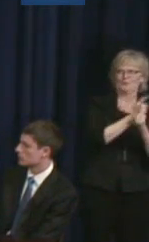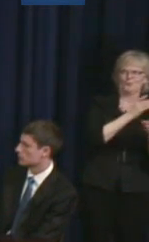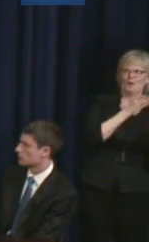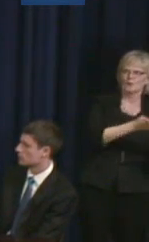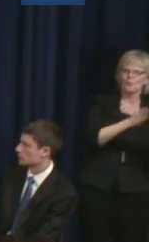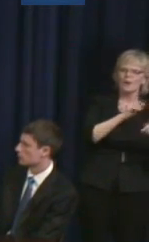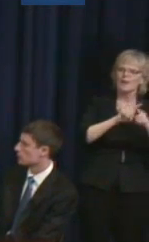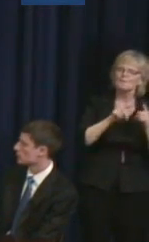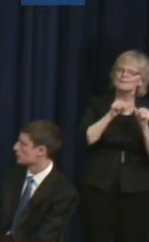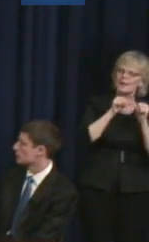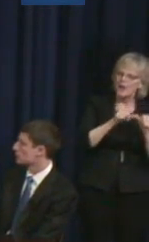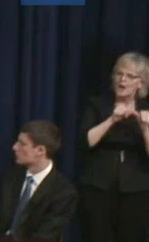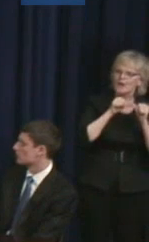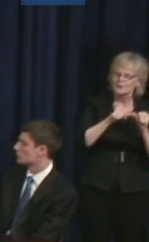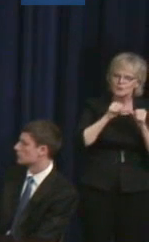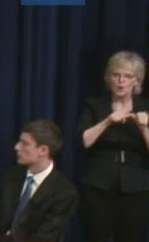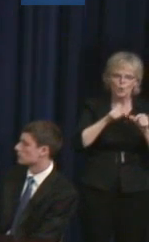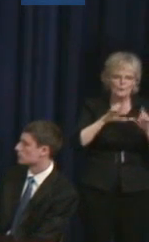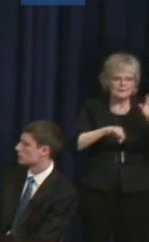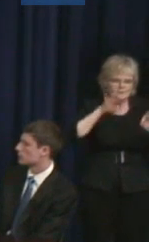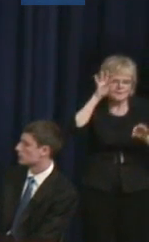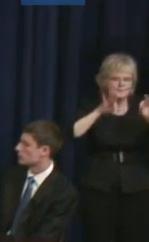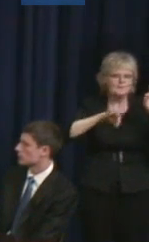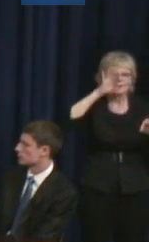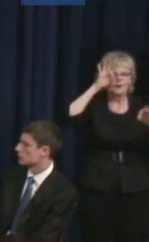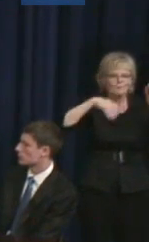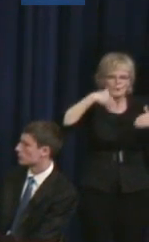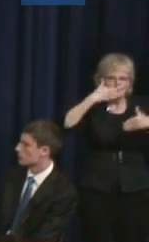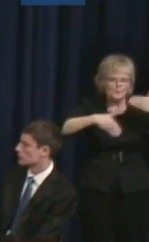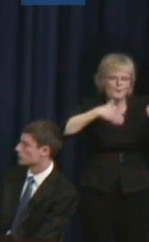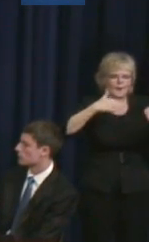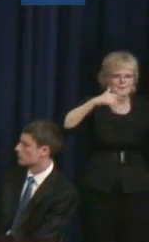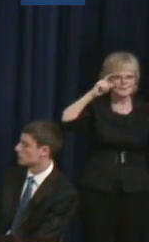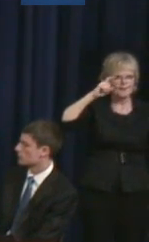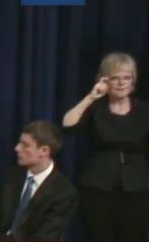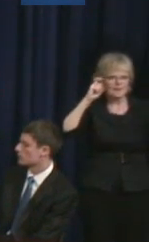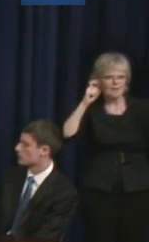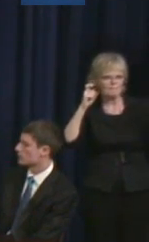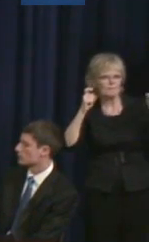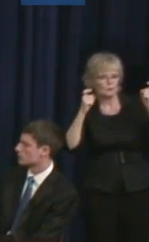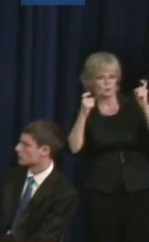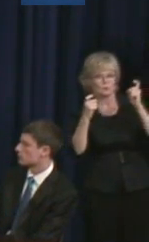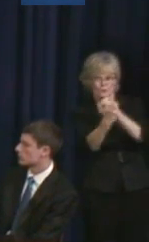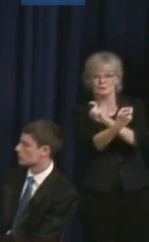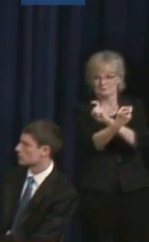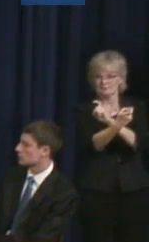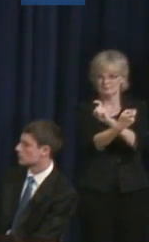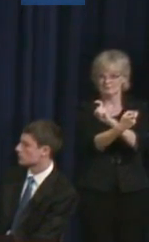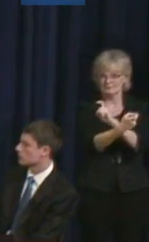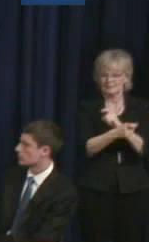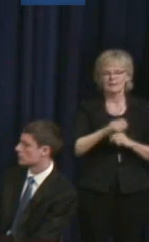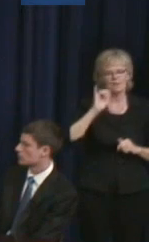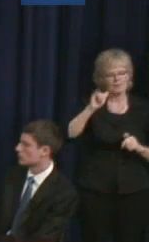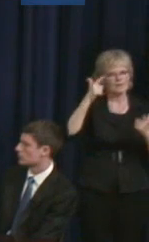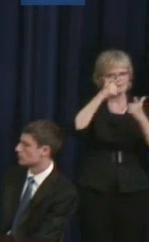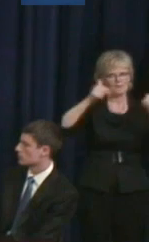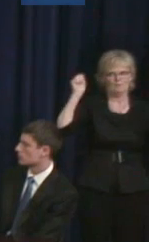process, and it's an evolution of things that we're learning as a community. And that's been the biggest challenge for me, to be able